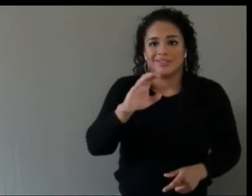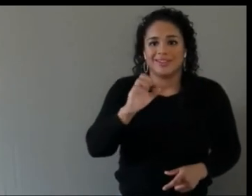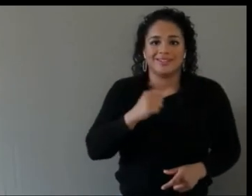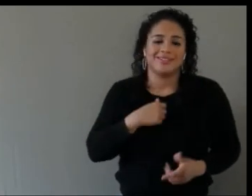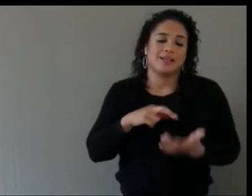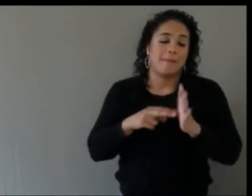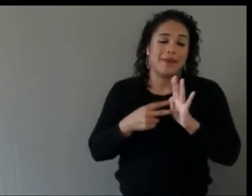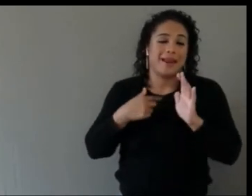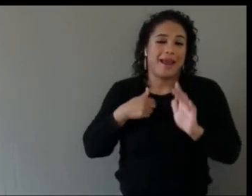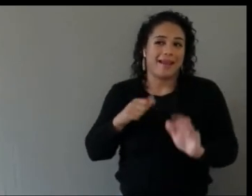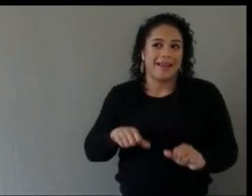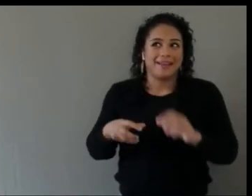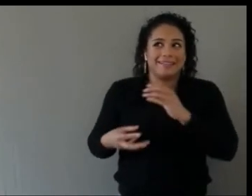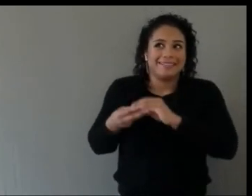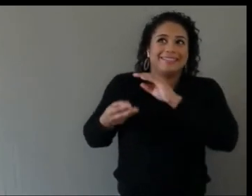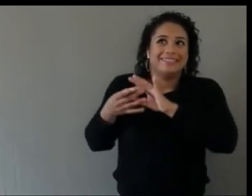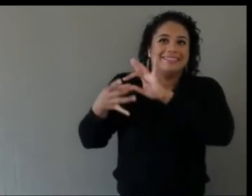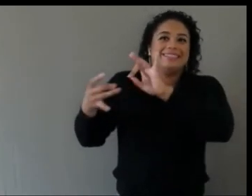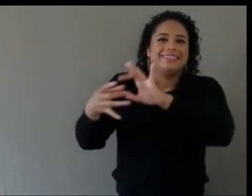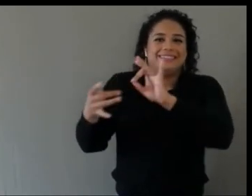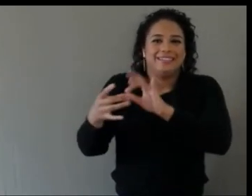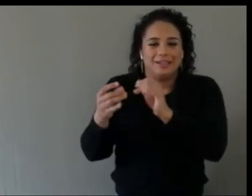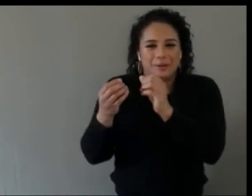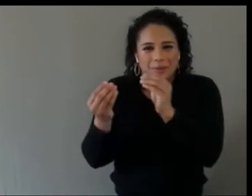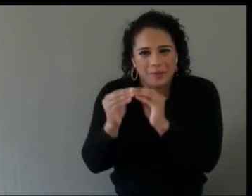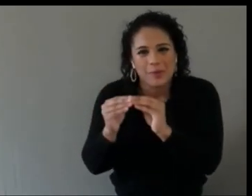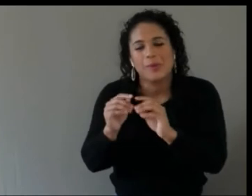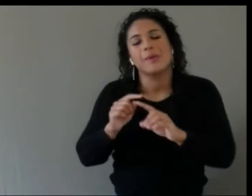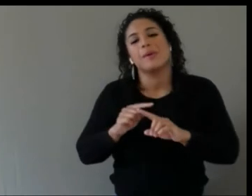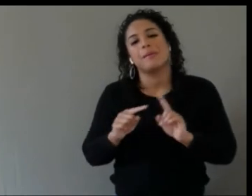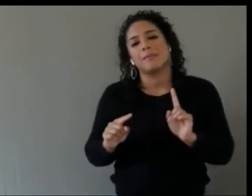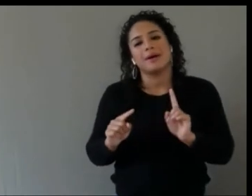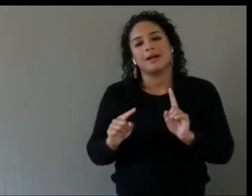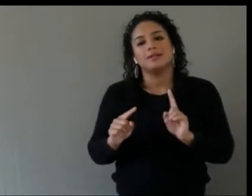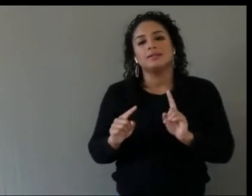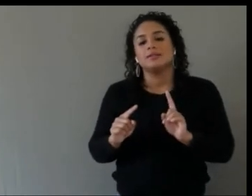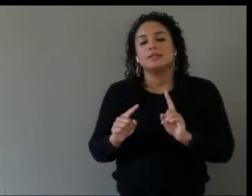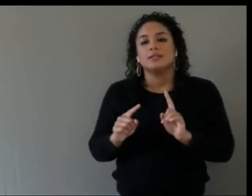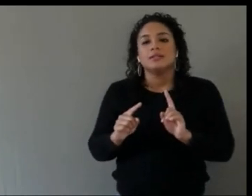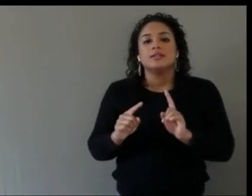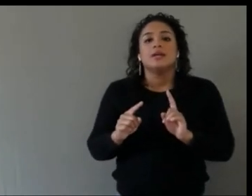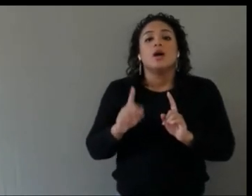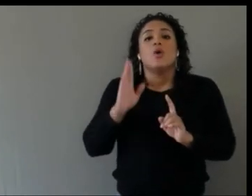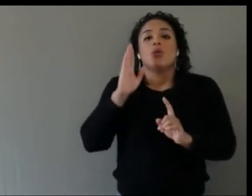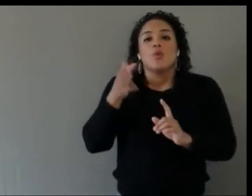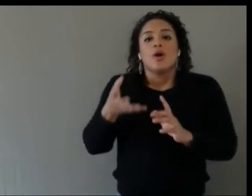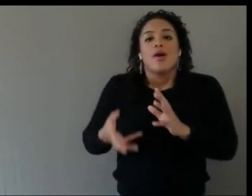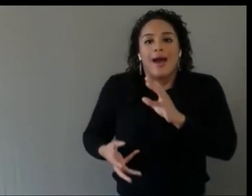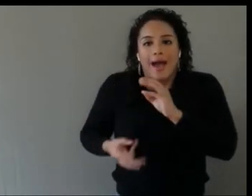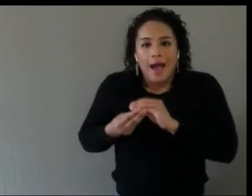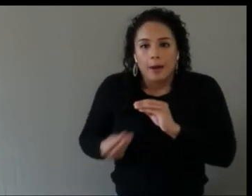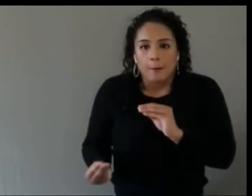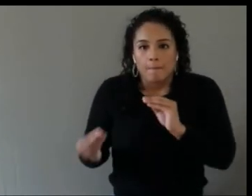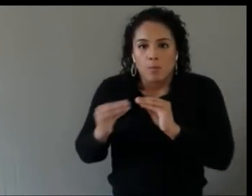it's just -- it's going to add so much more fidelity and what do we do with that.